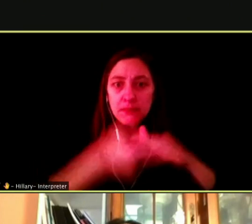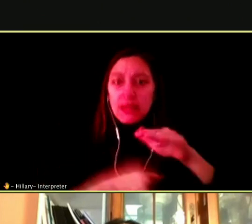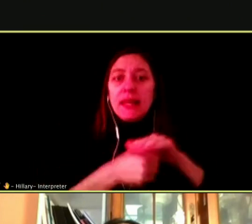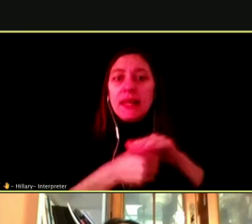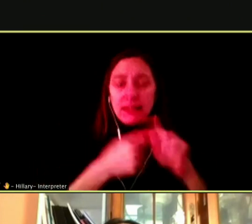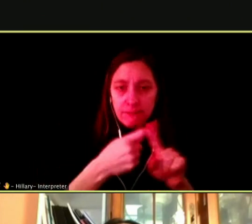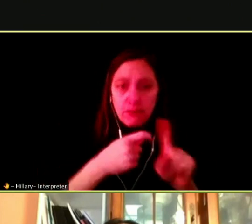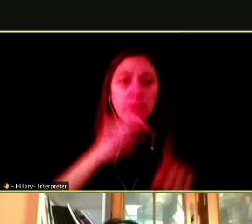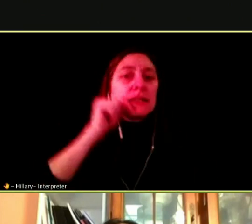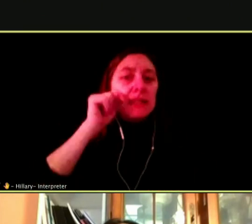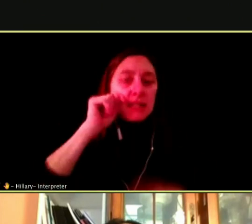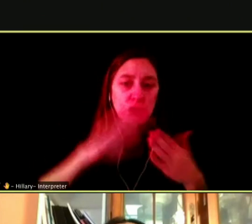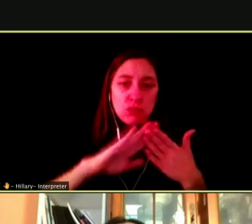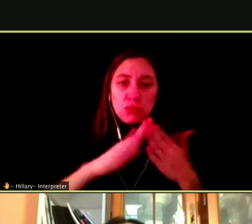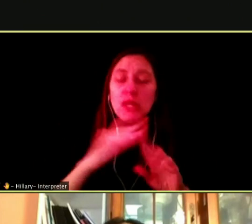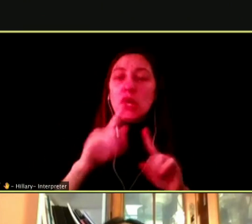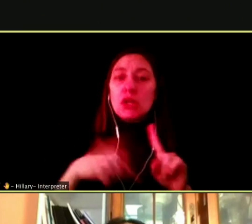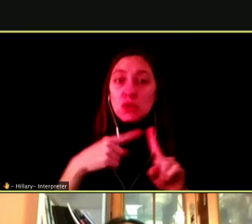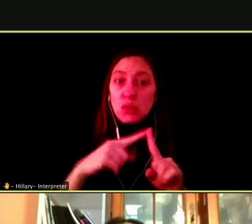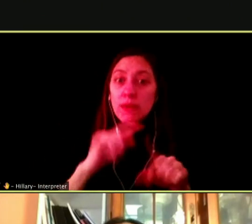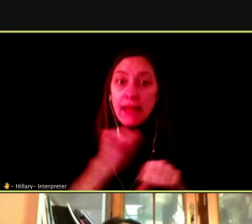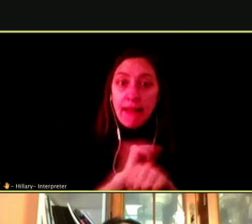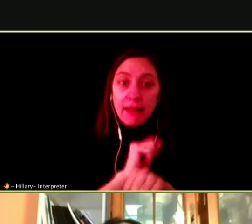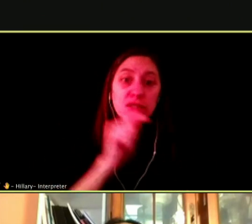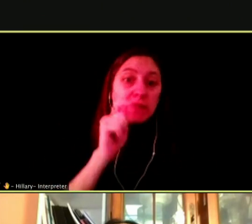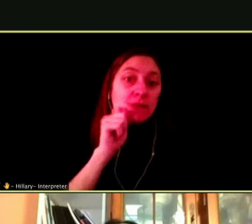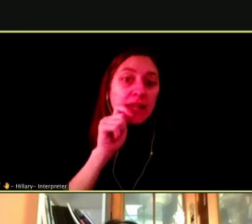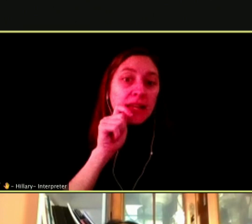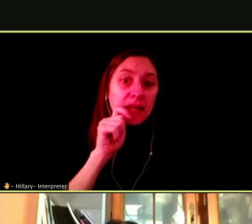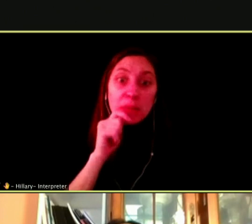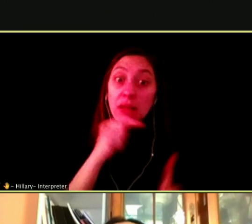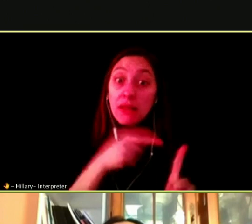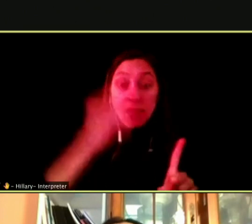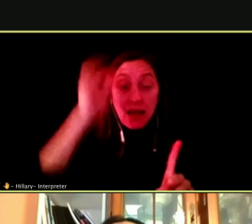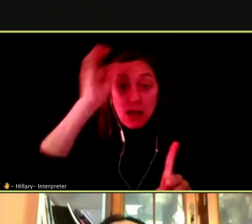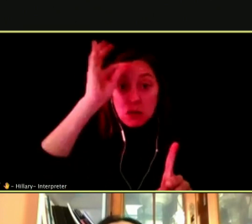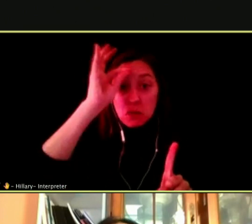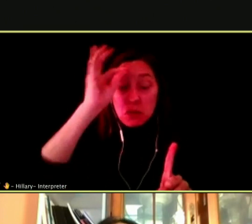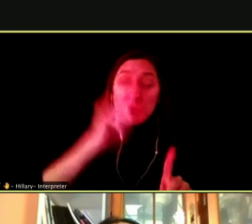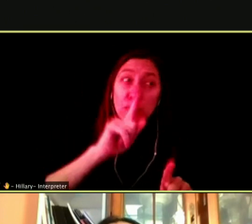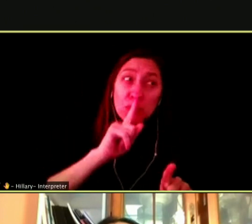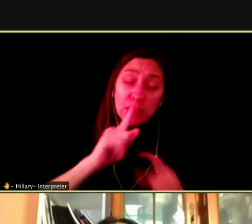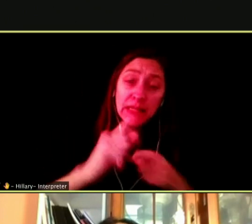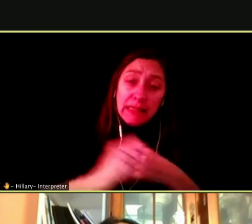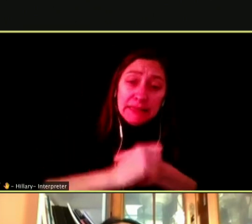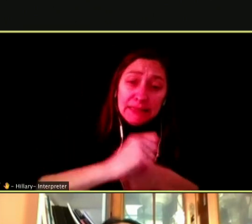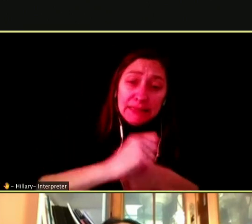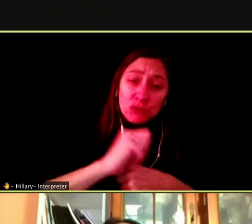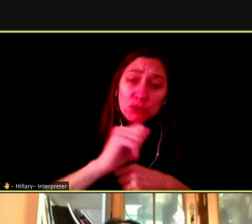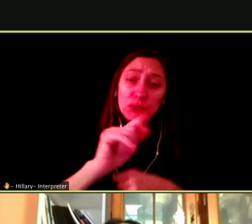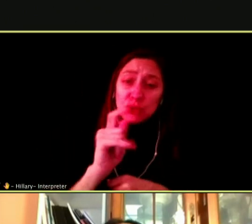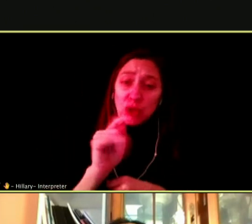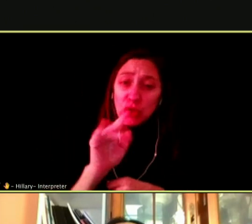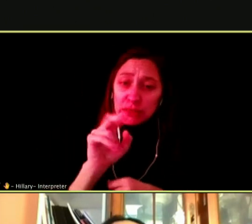AND SO WHEN THEY DO START VAPING, THEY DON'T REALIZE THE HARMFUL TOXINS AND CHEMICALS THEY